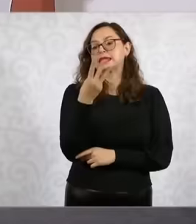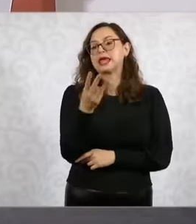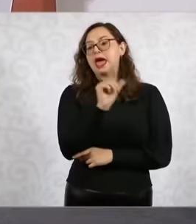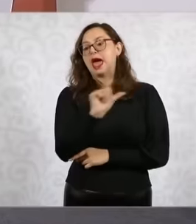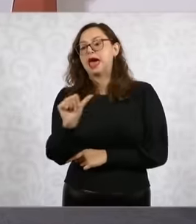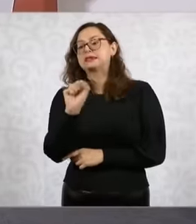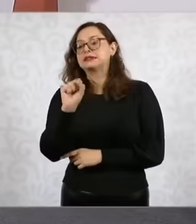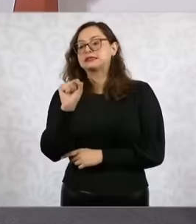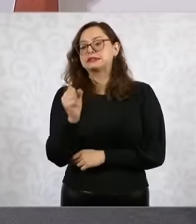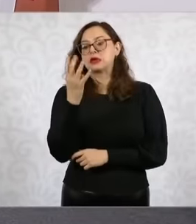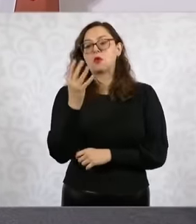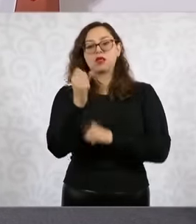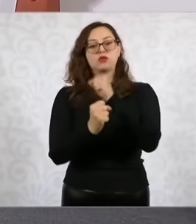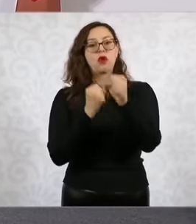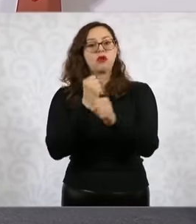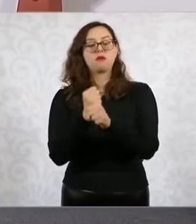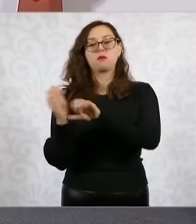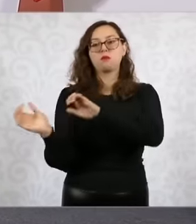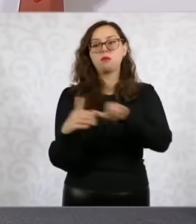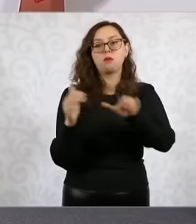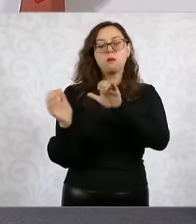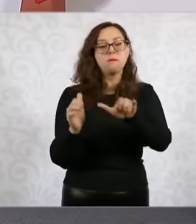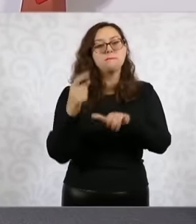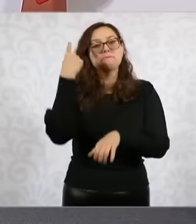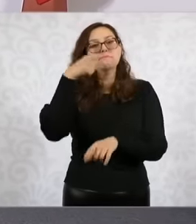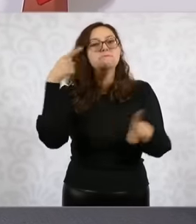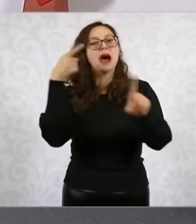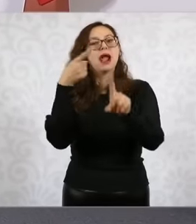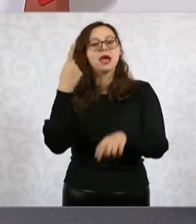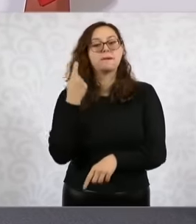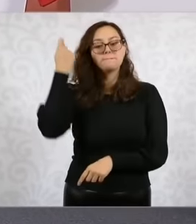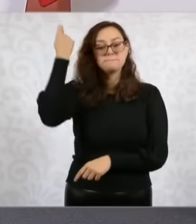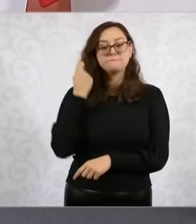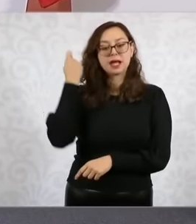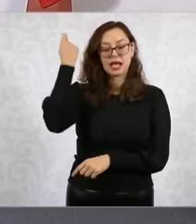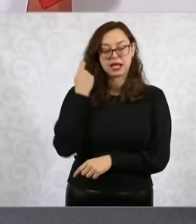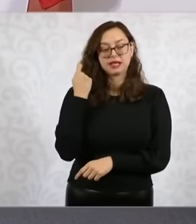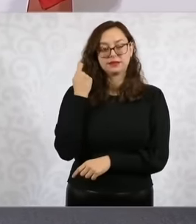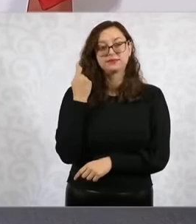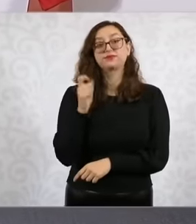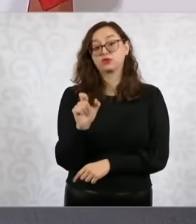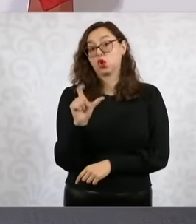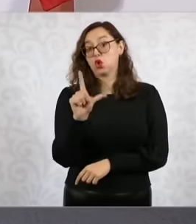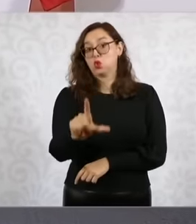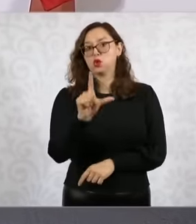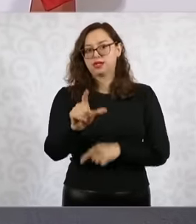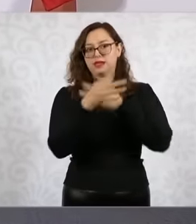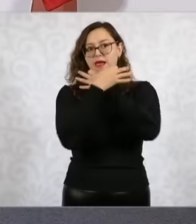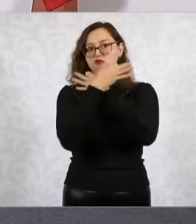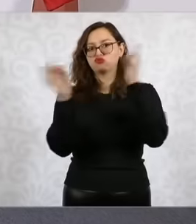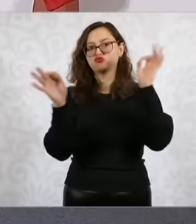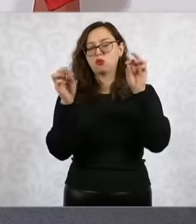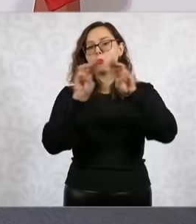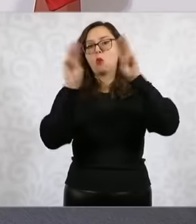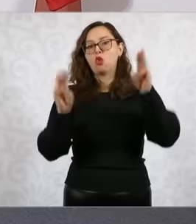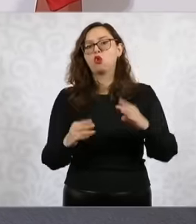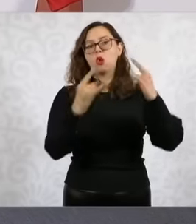tents are going to be set up in different places in the country, we are going to announce it next Monday eh so that it can be done enrollment